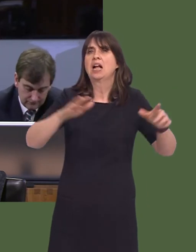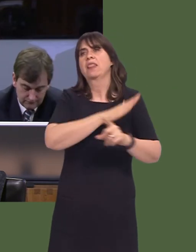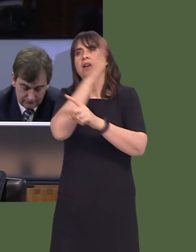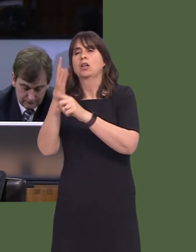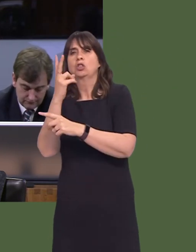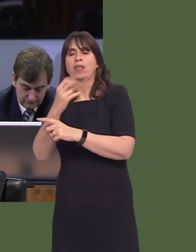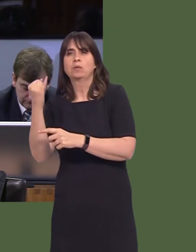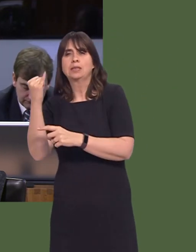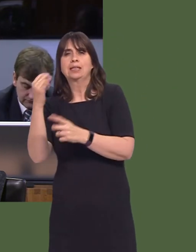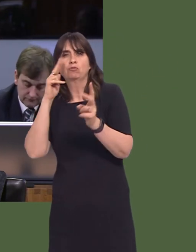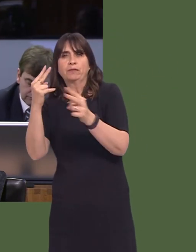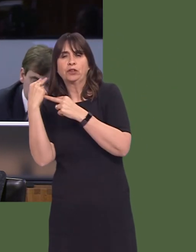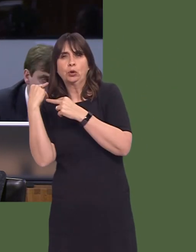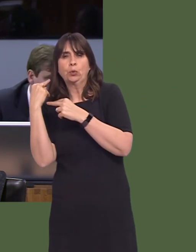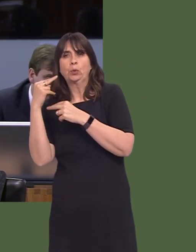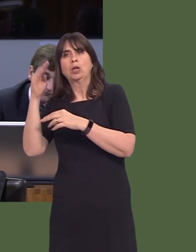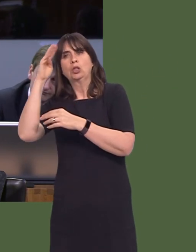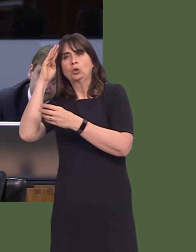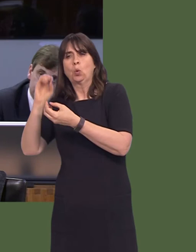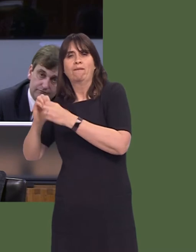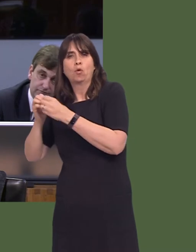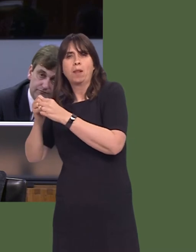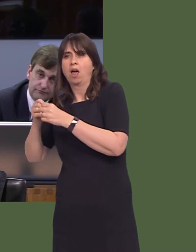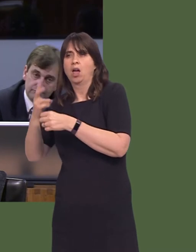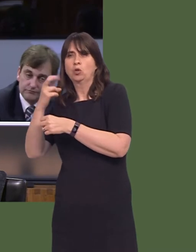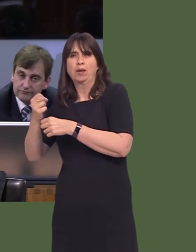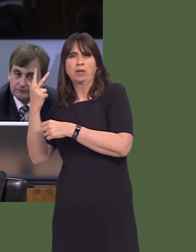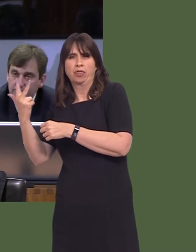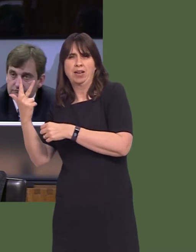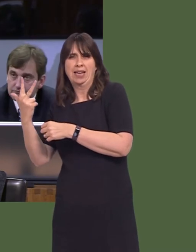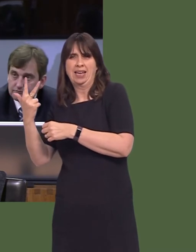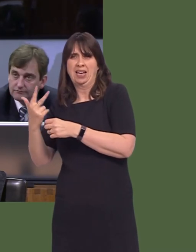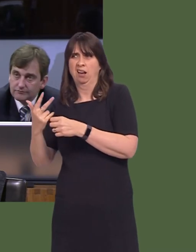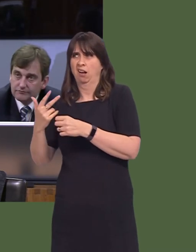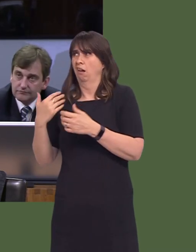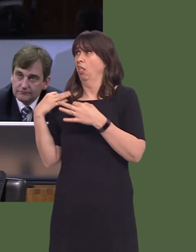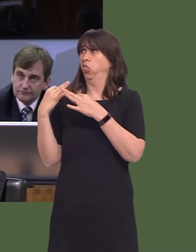primary and secondary school formula was last updated in 2003, First Minister. By any stretch